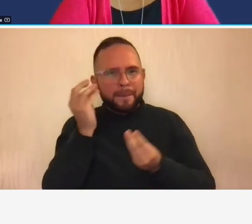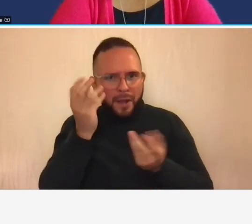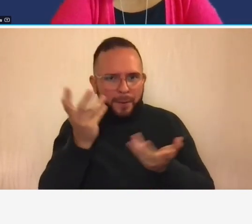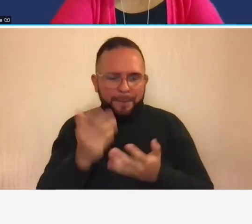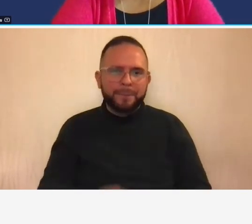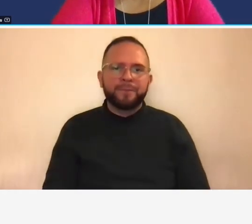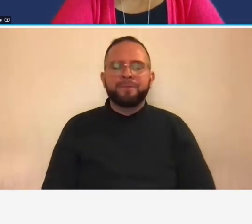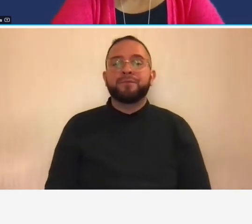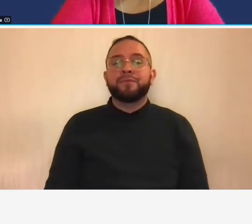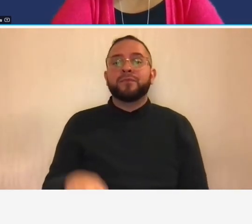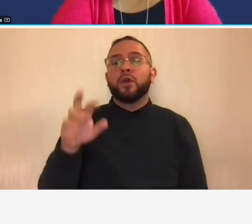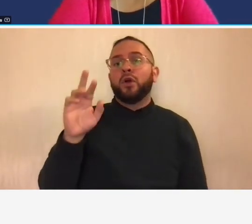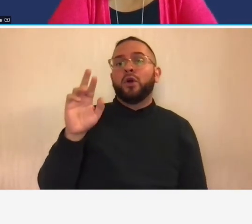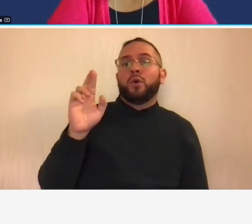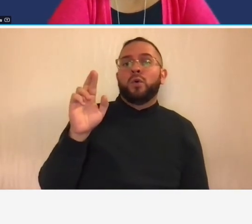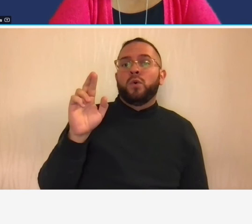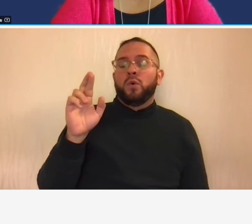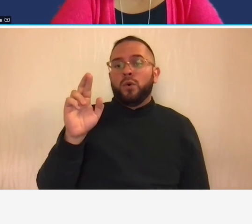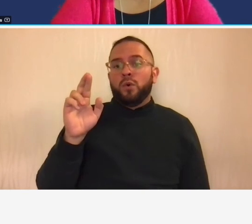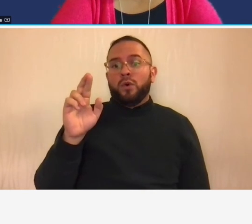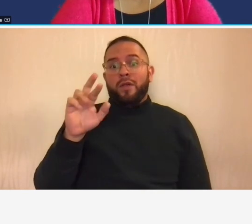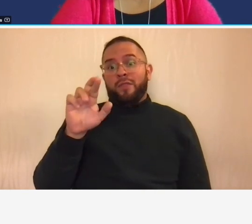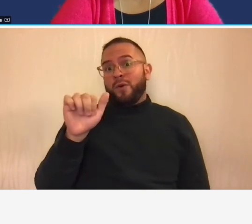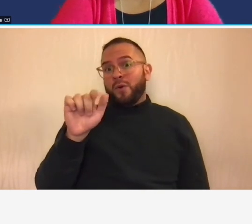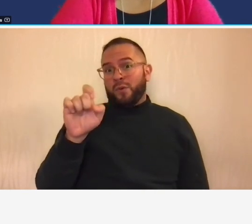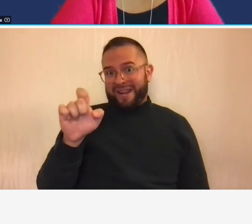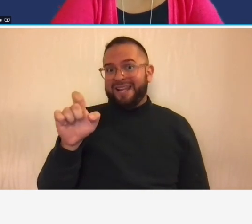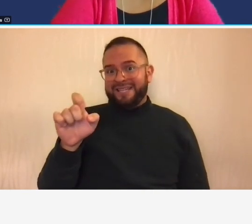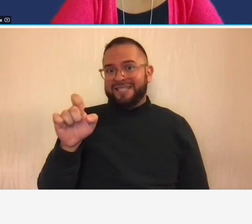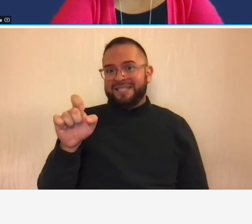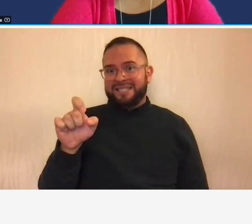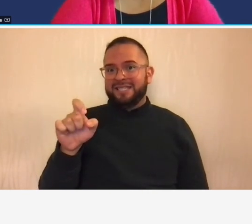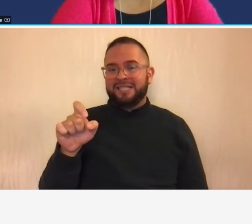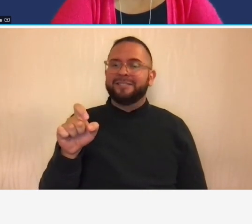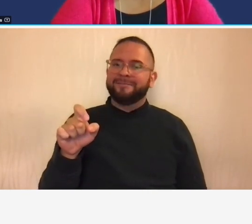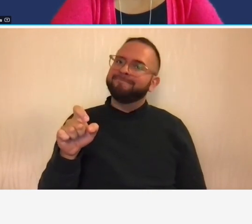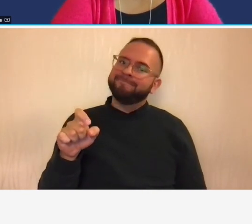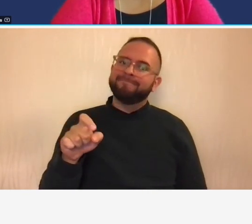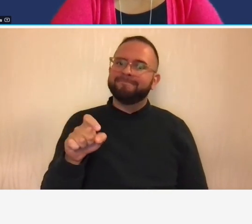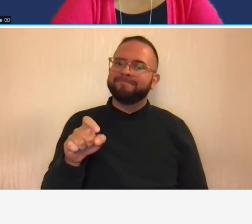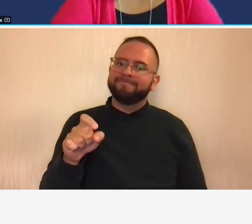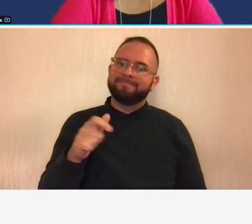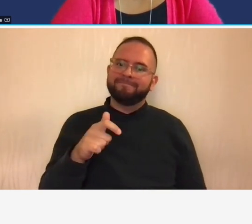the rate that you're going to get under the safe harbor rate program is probably i i go out on a